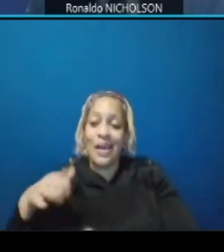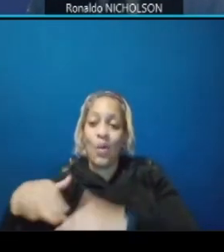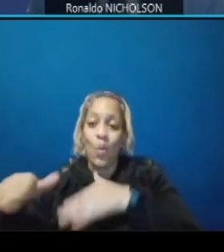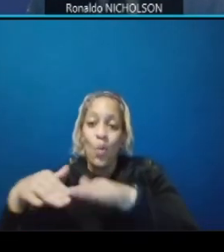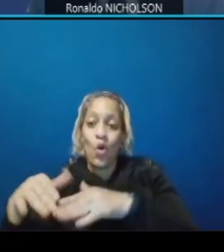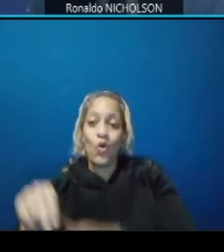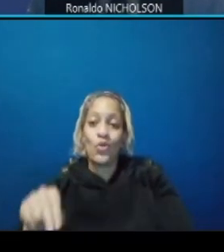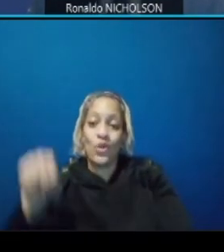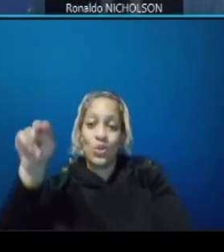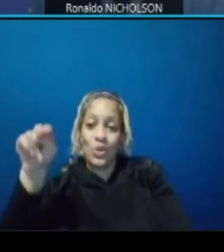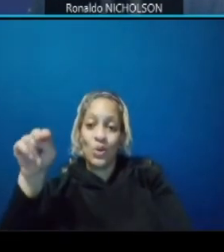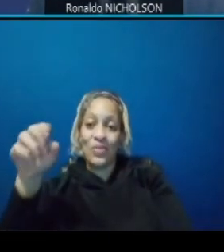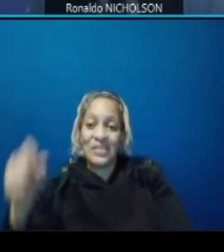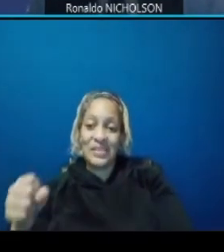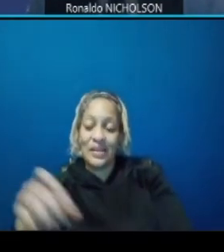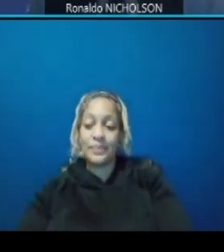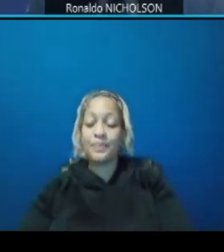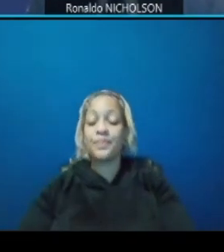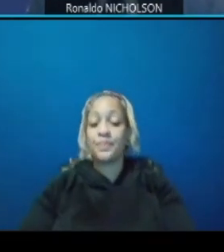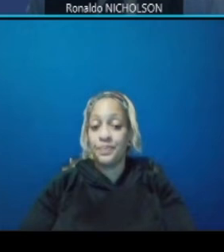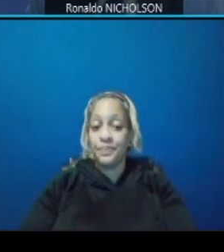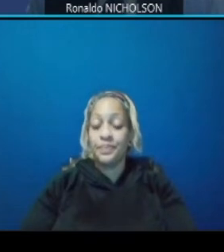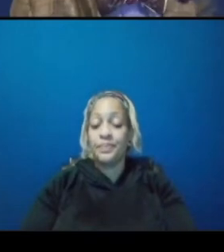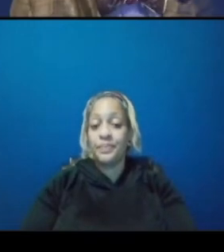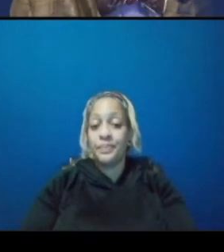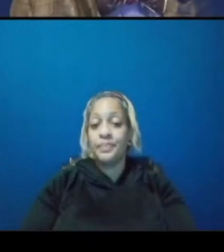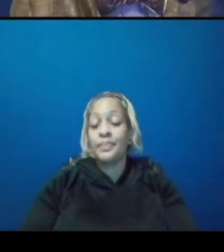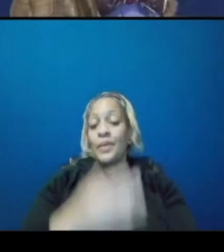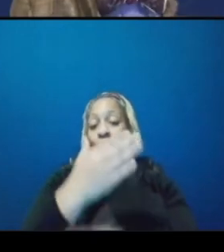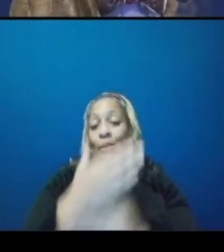the last uh portion part c to this uh question is